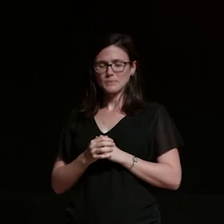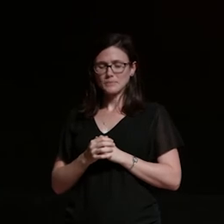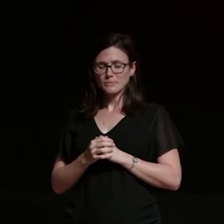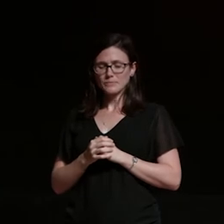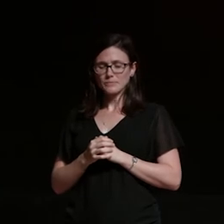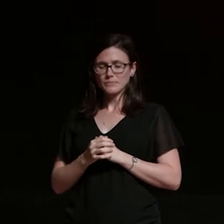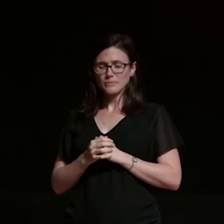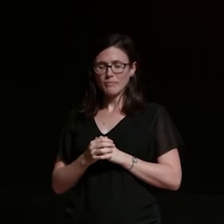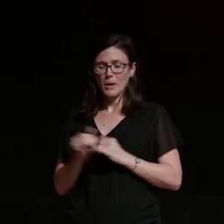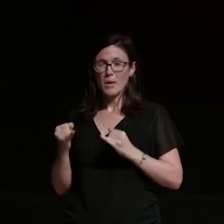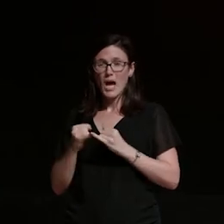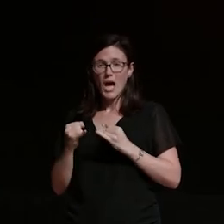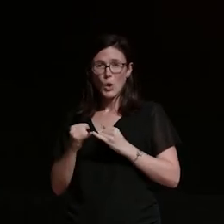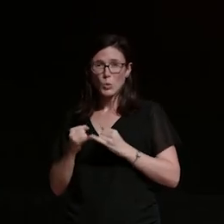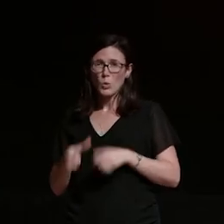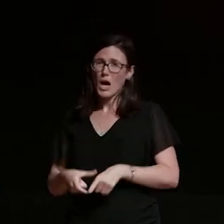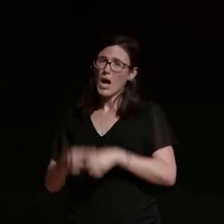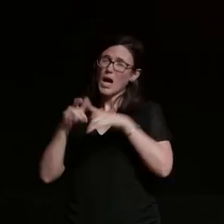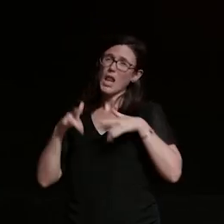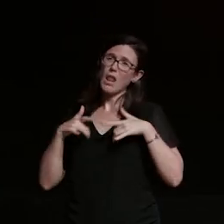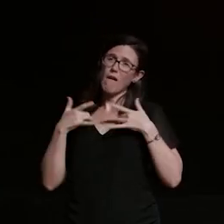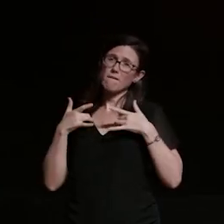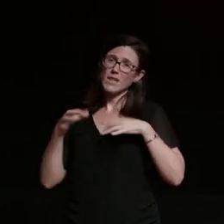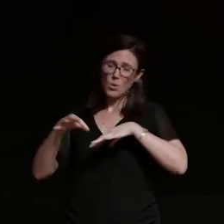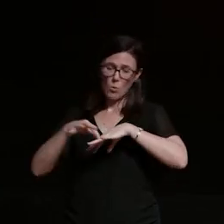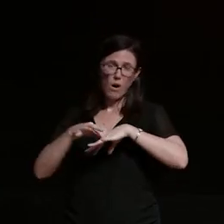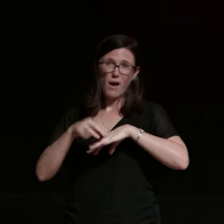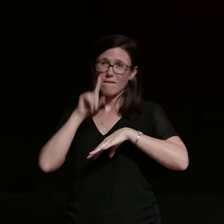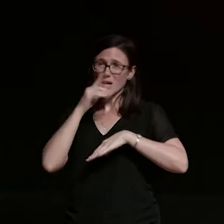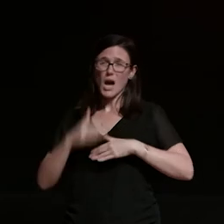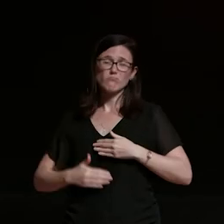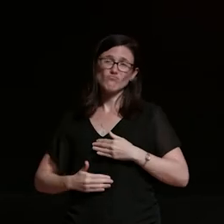and he couldn't conceive and that's always been a huge burden for them a really lonely burden